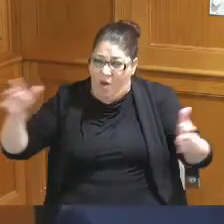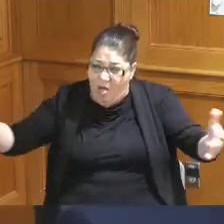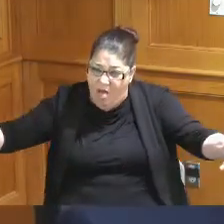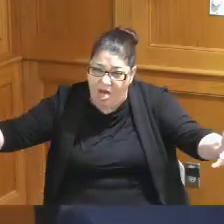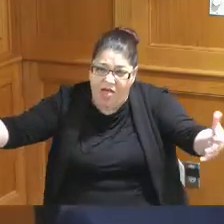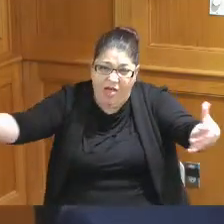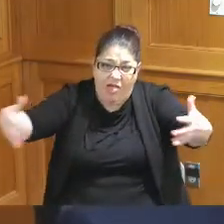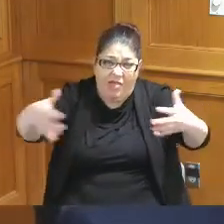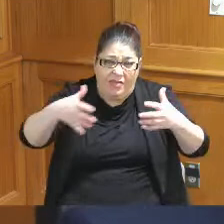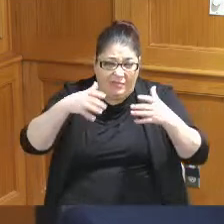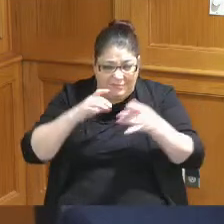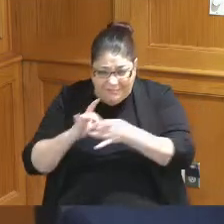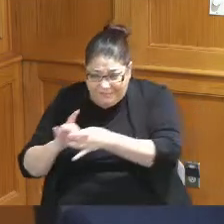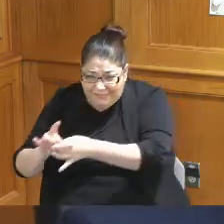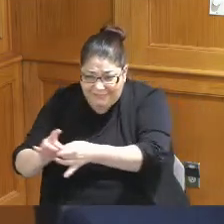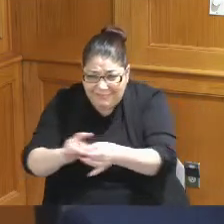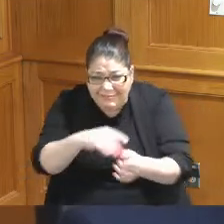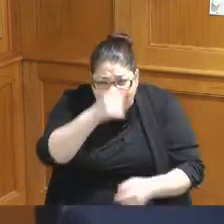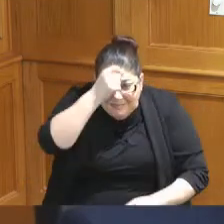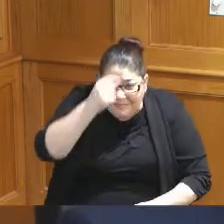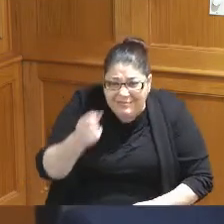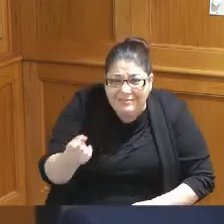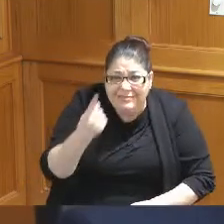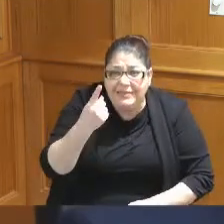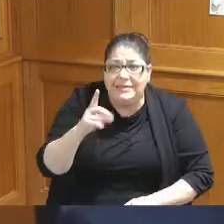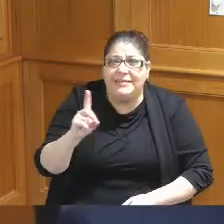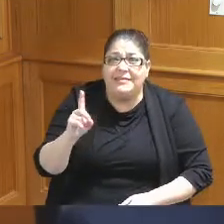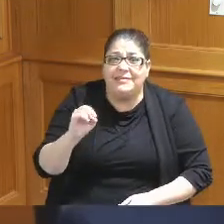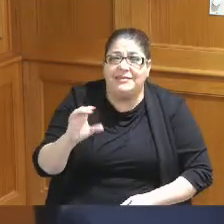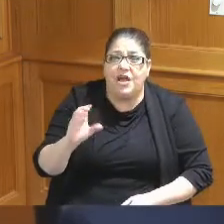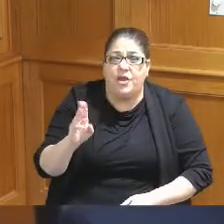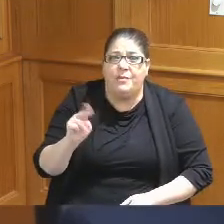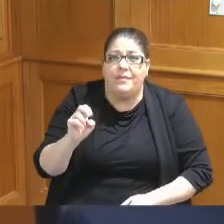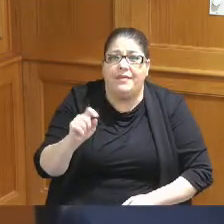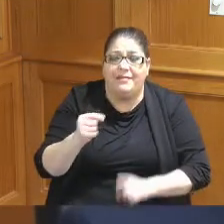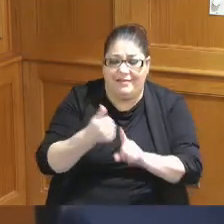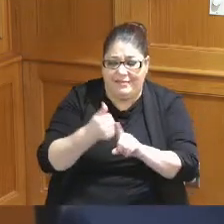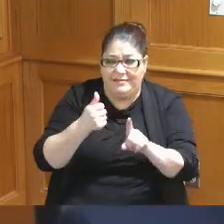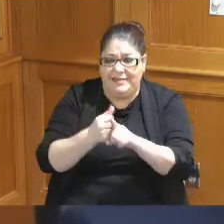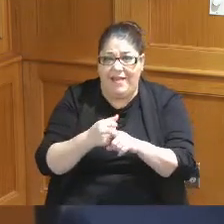and make sure they understand a document it sounds technical as this and how it's going